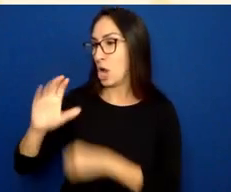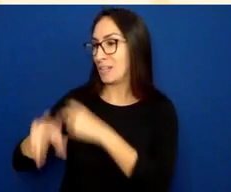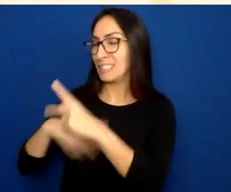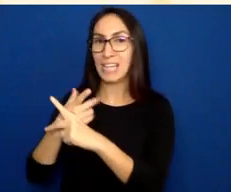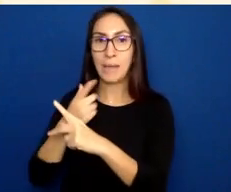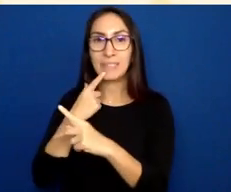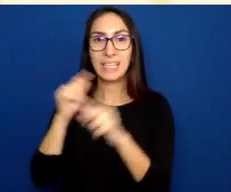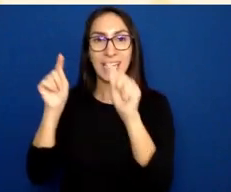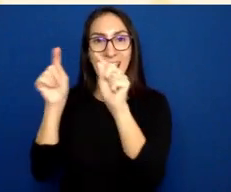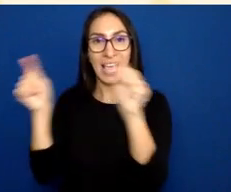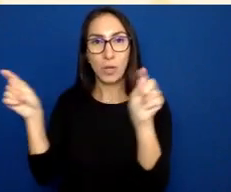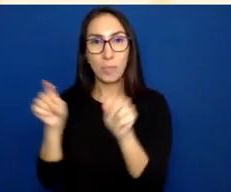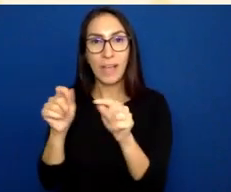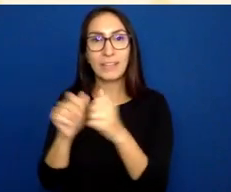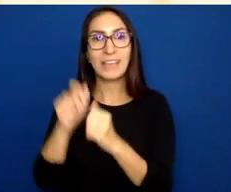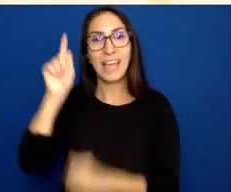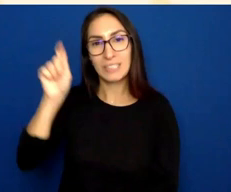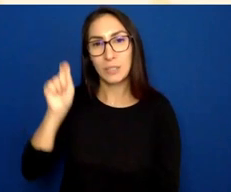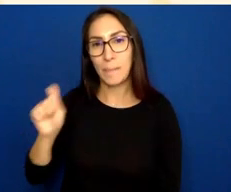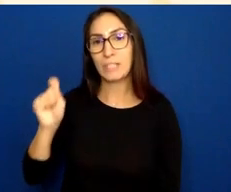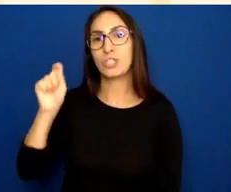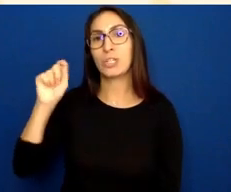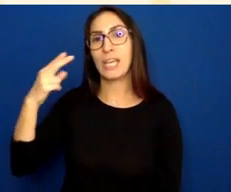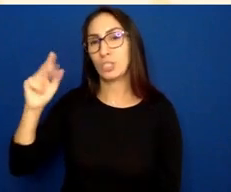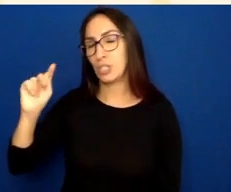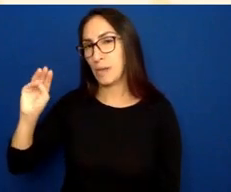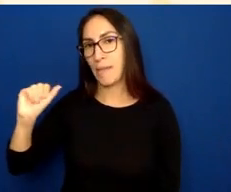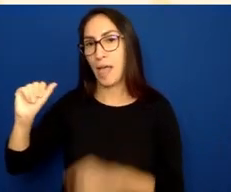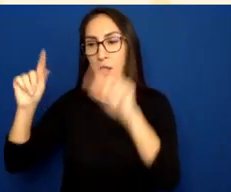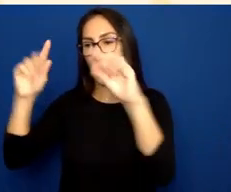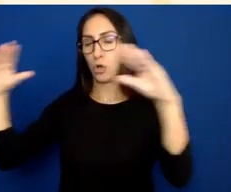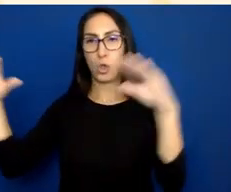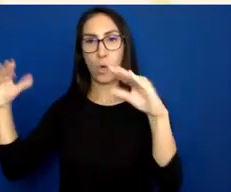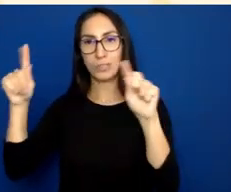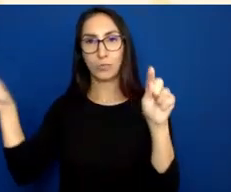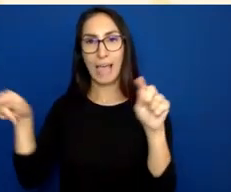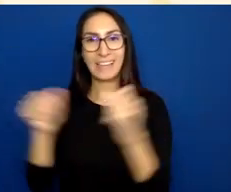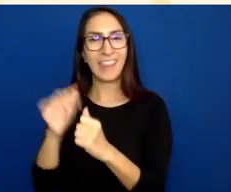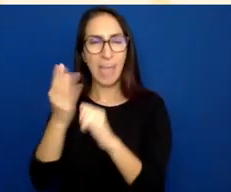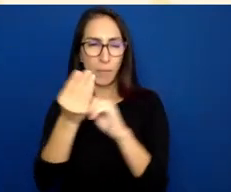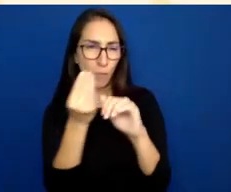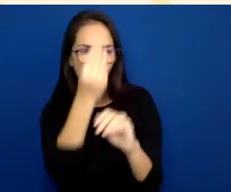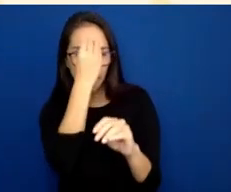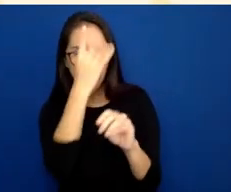doctype HTML, close angle bracket. And that tells the browser that this is an HTML document,